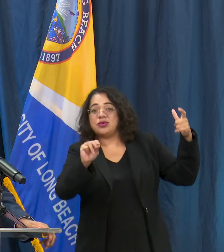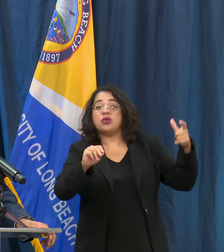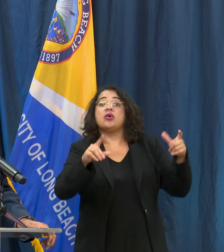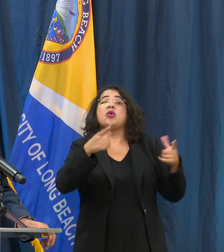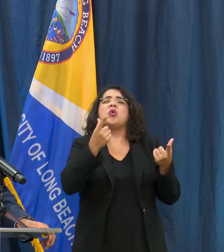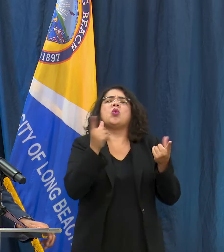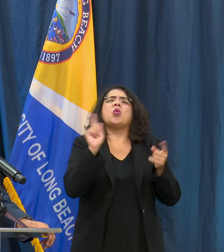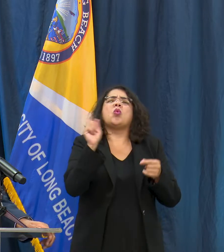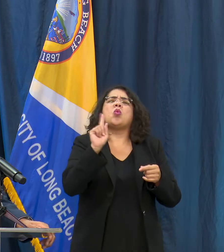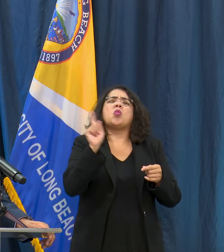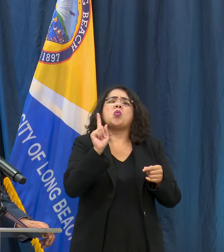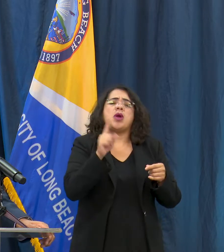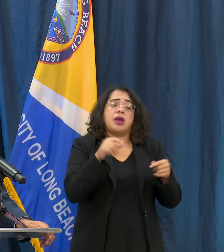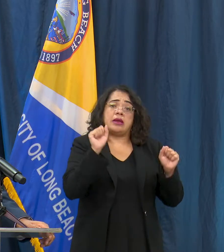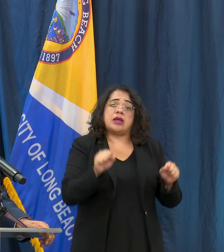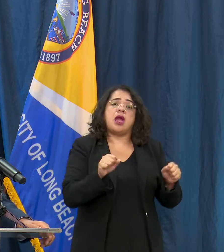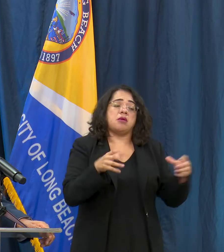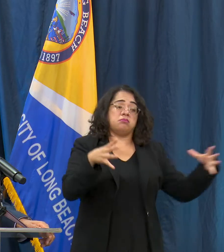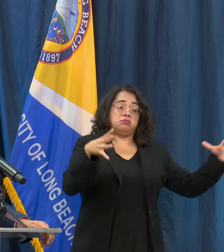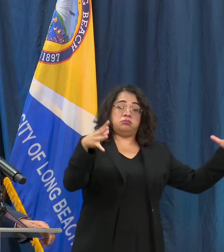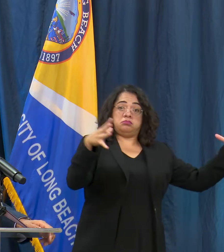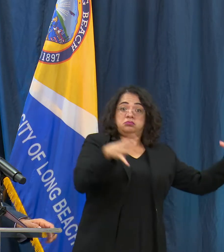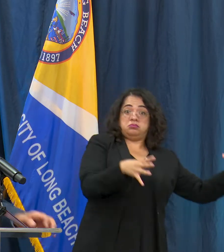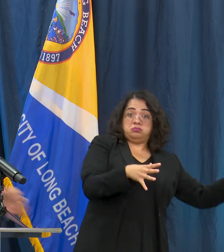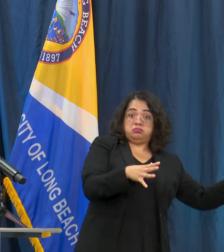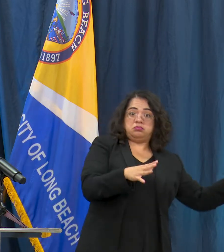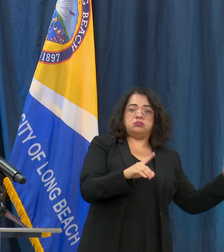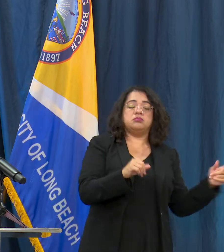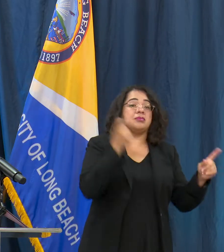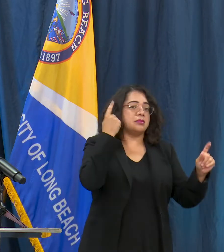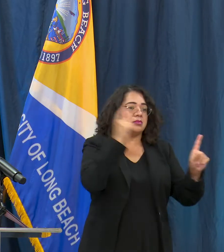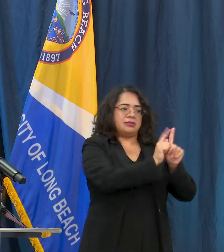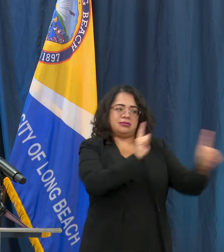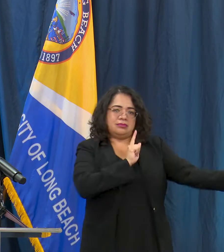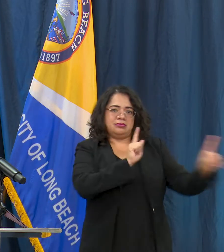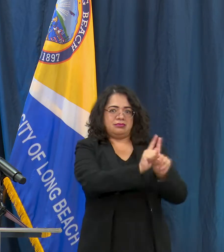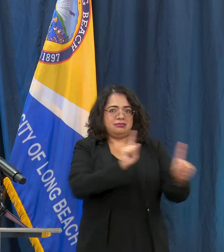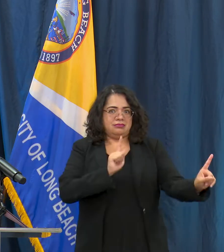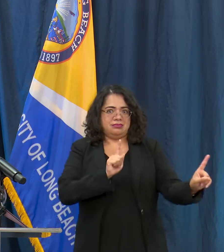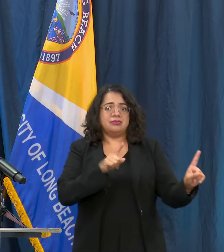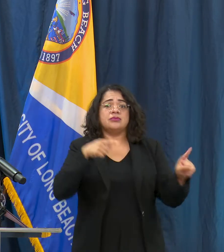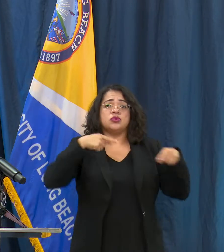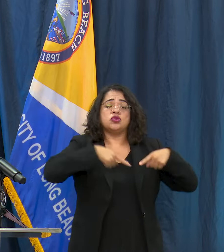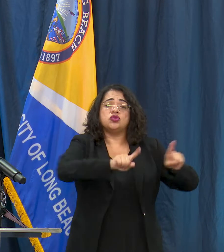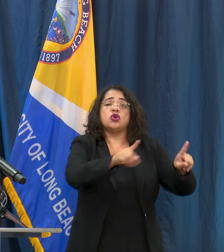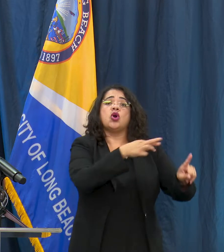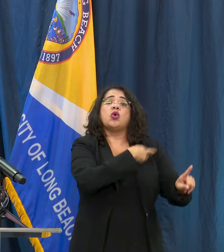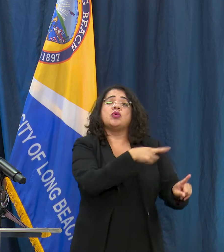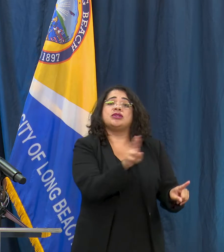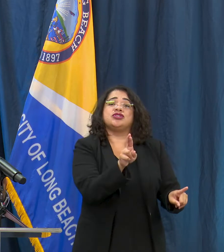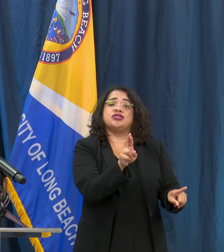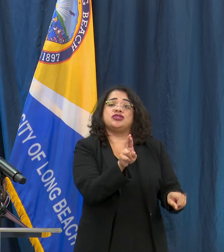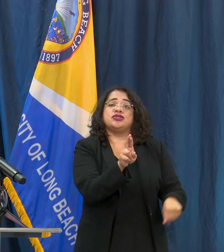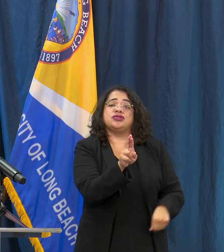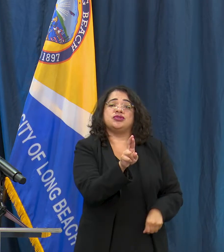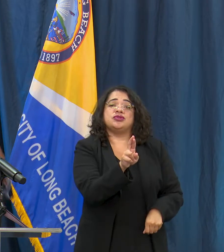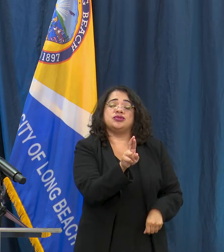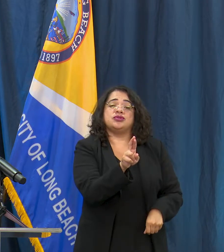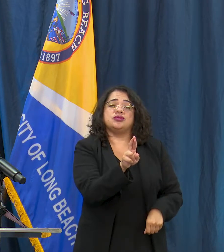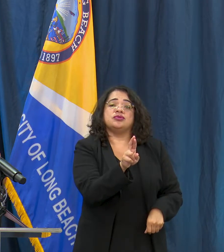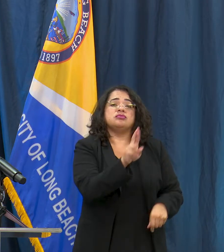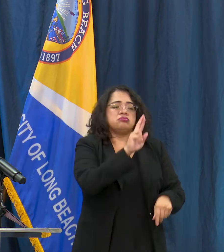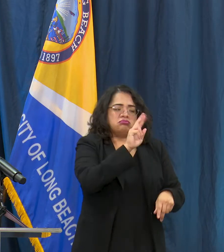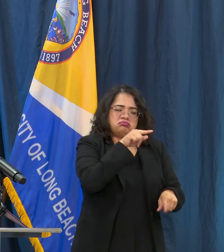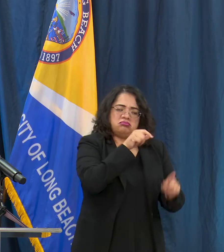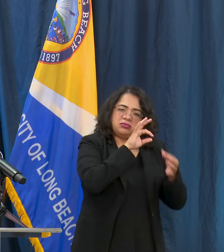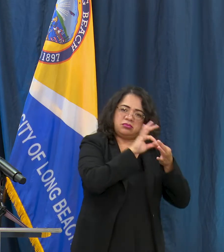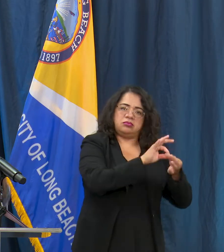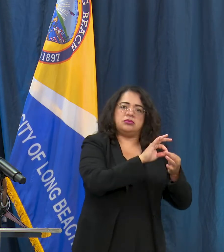with two exceptions: one is for religious types of events or church